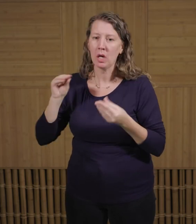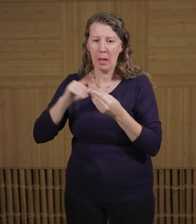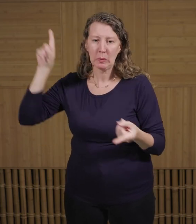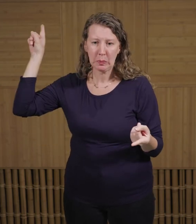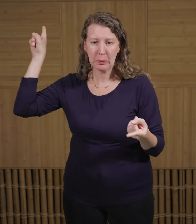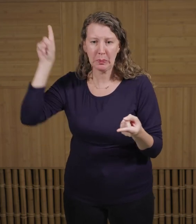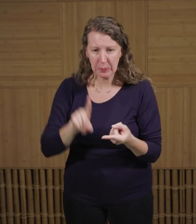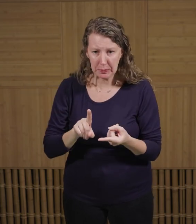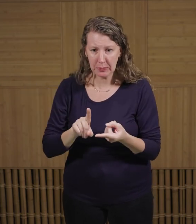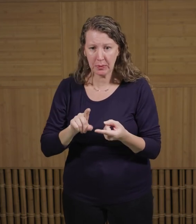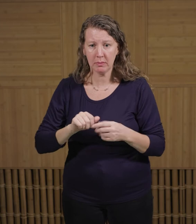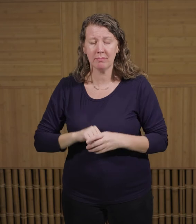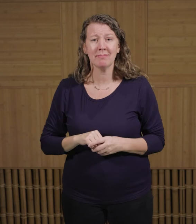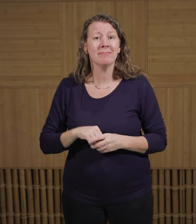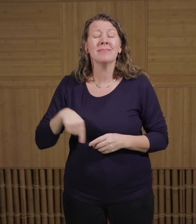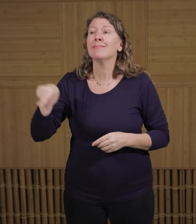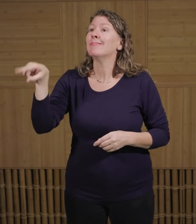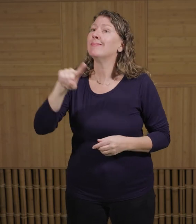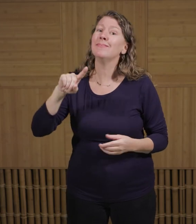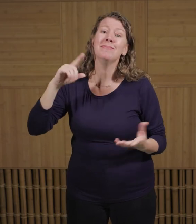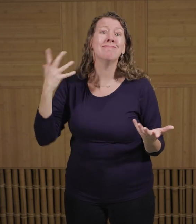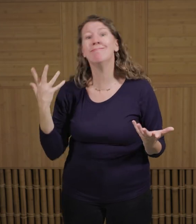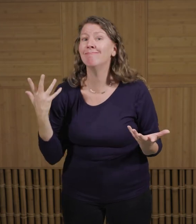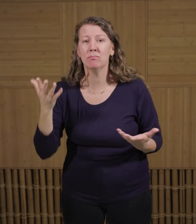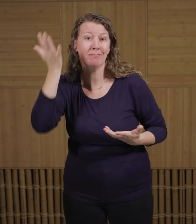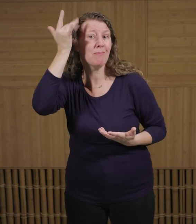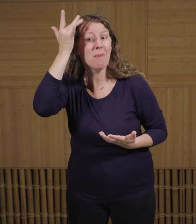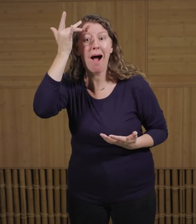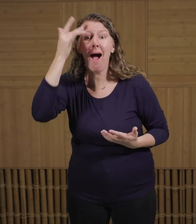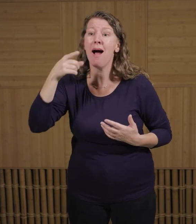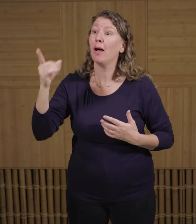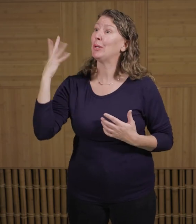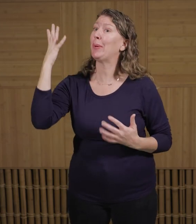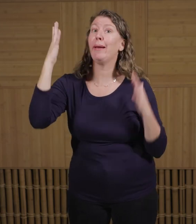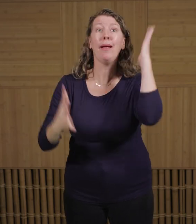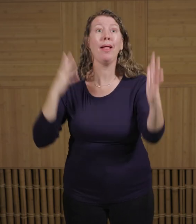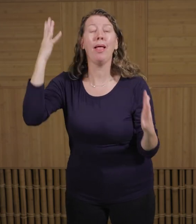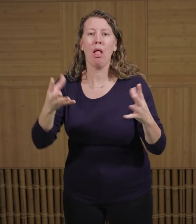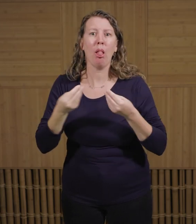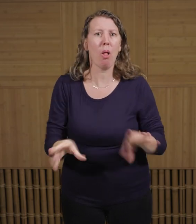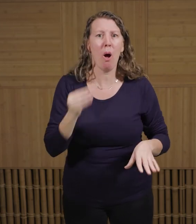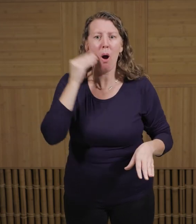All ostrich species suffer from habitat loss and hunting for food, feathers and their eggs.